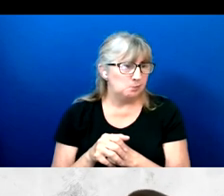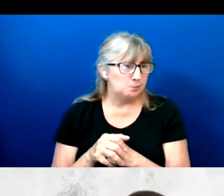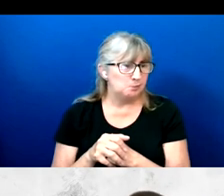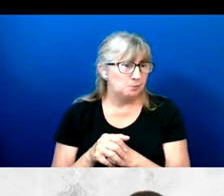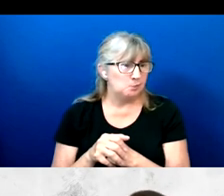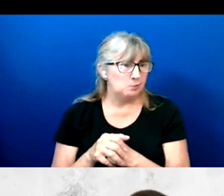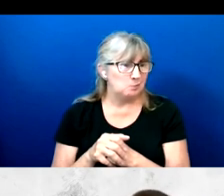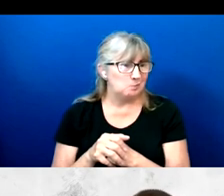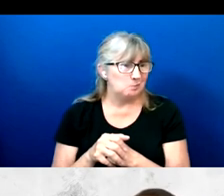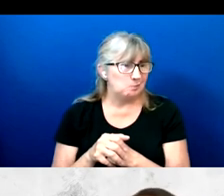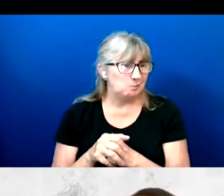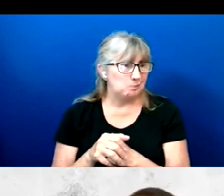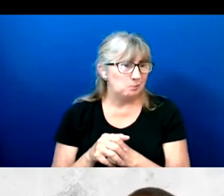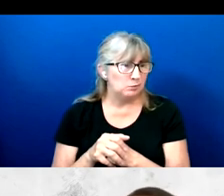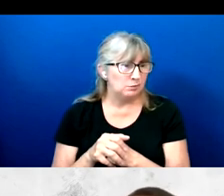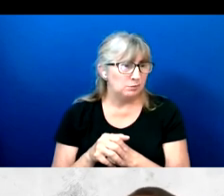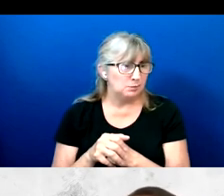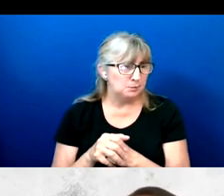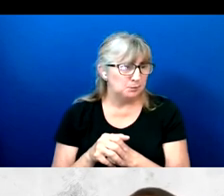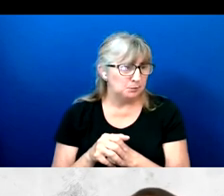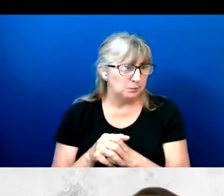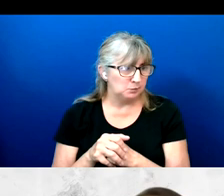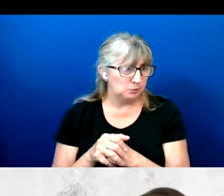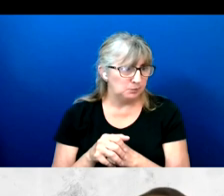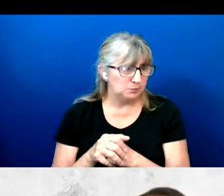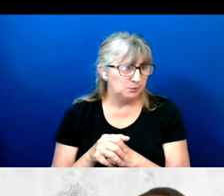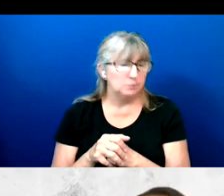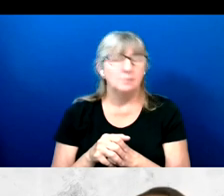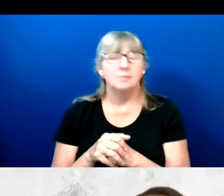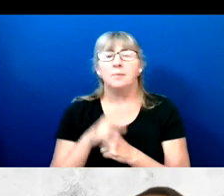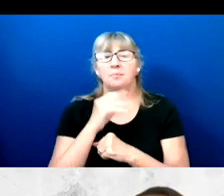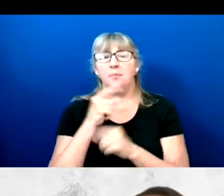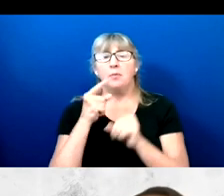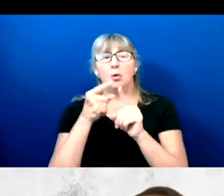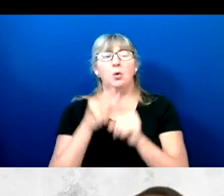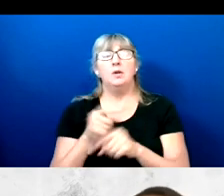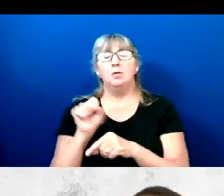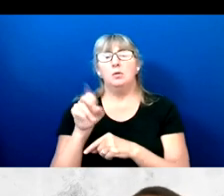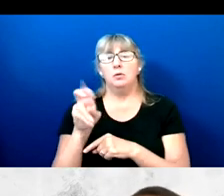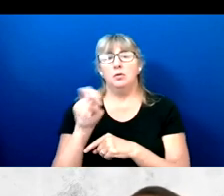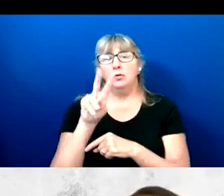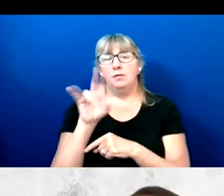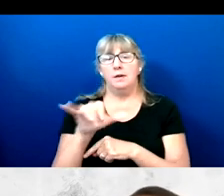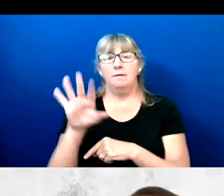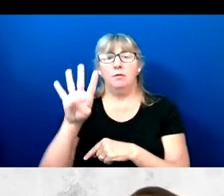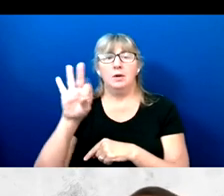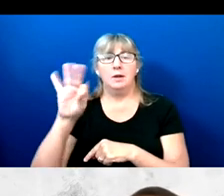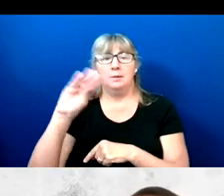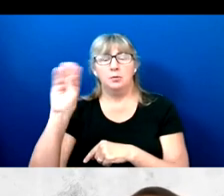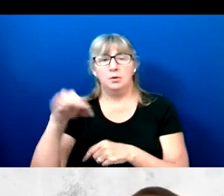In fact, according to our survey, 49% of the voters with disabilities cast a ballot for